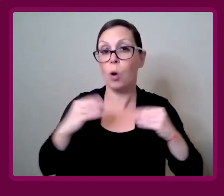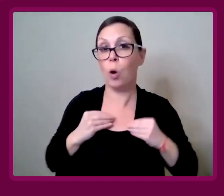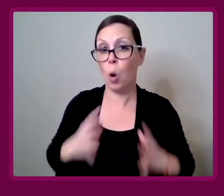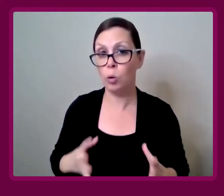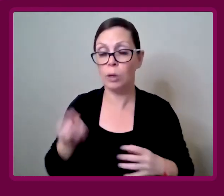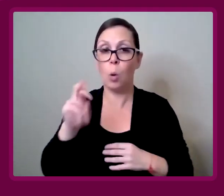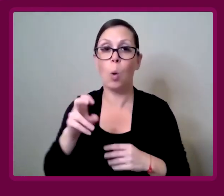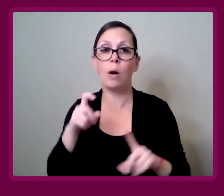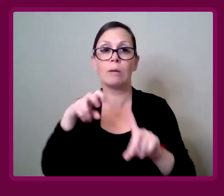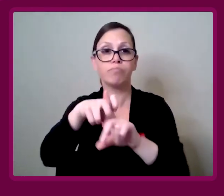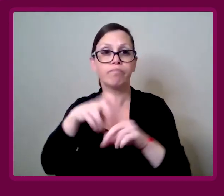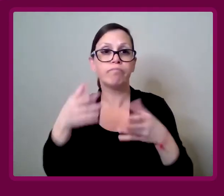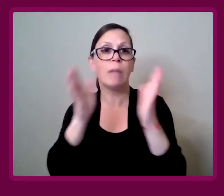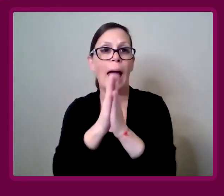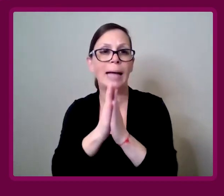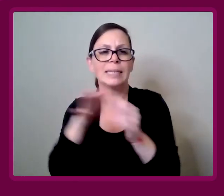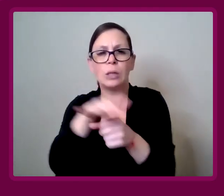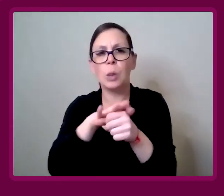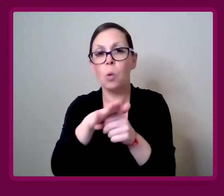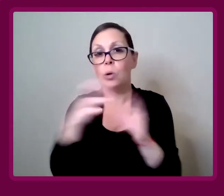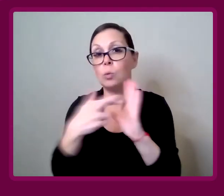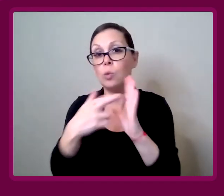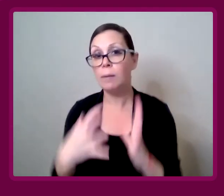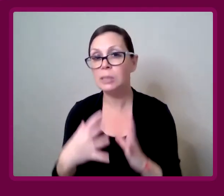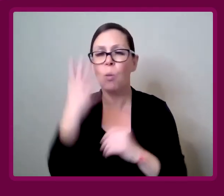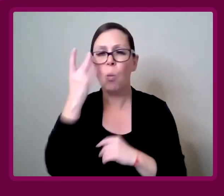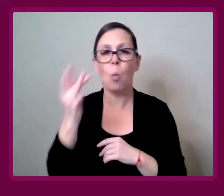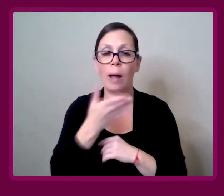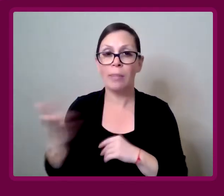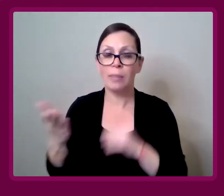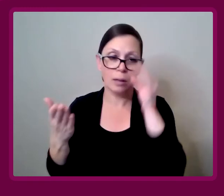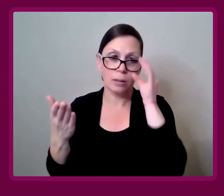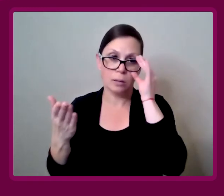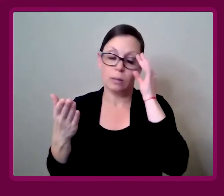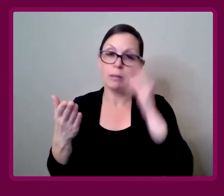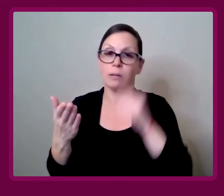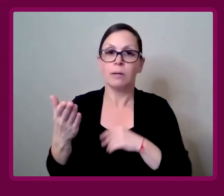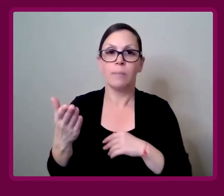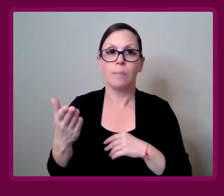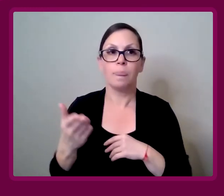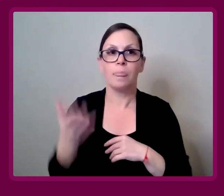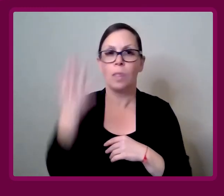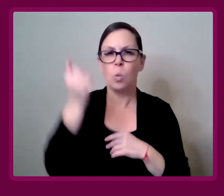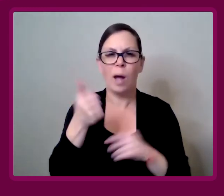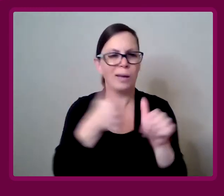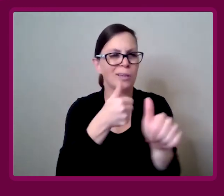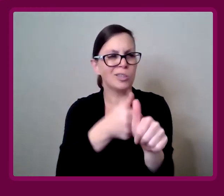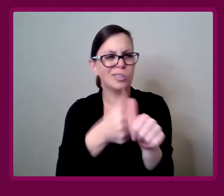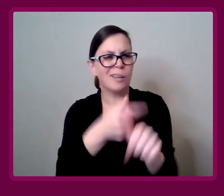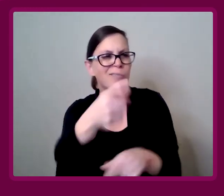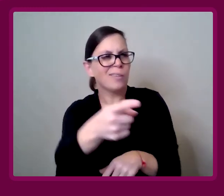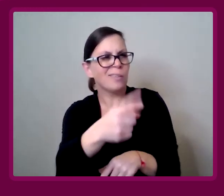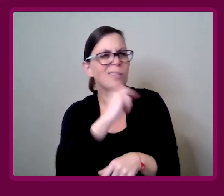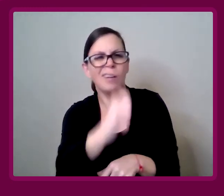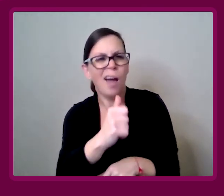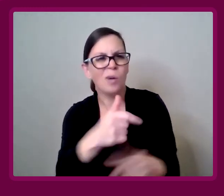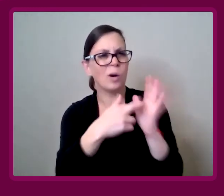Or asking your local representative, "Why are you not representing me?"